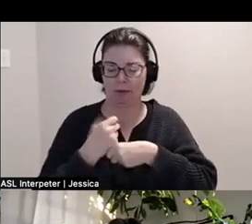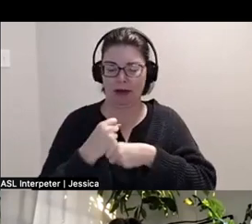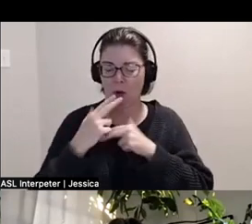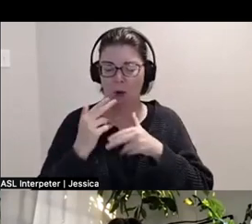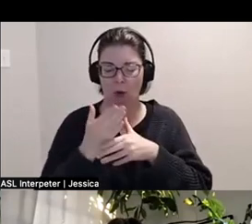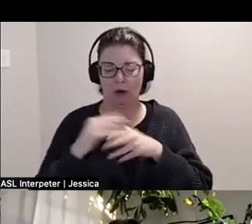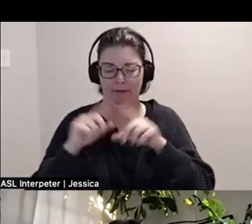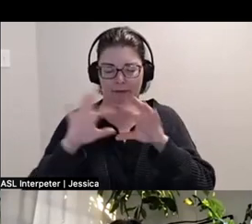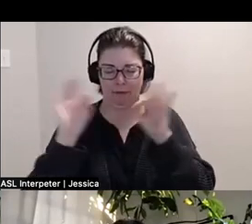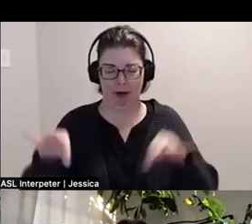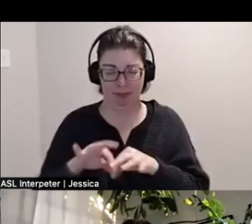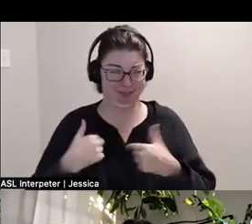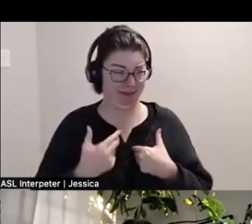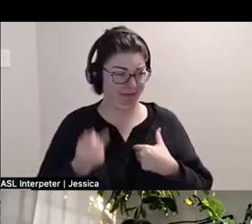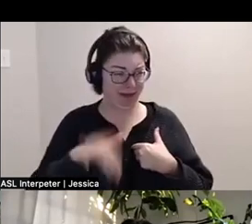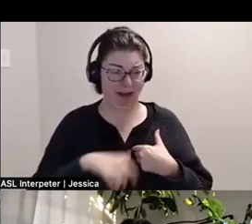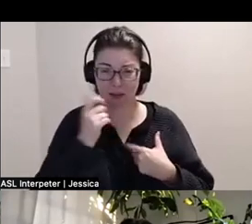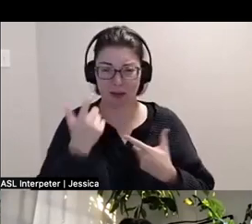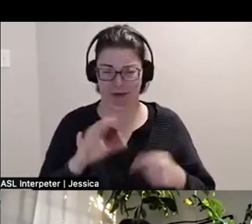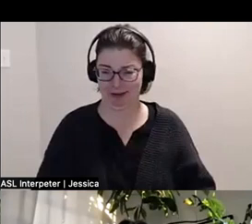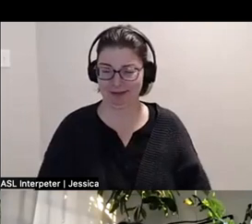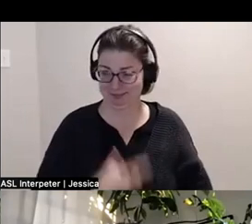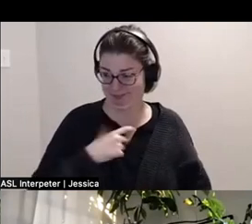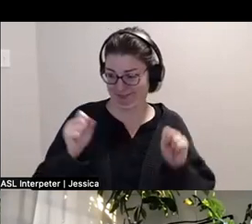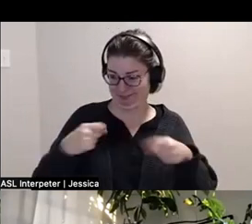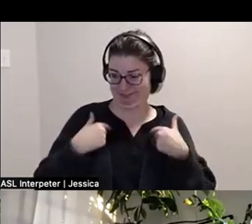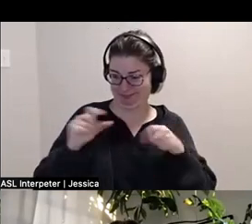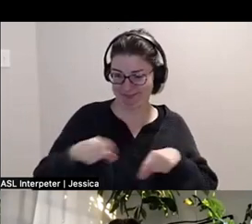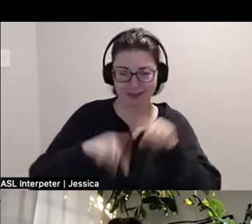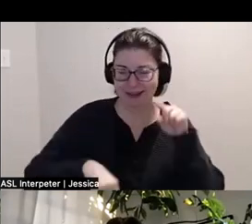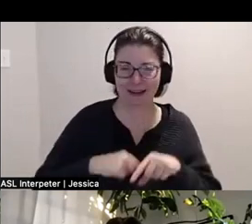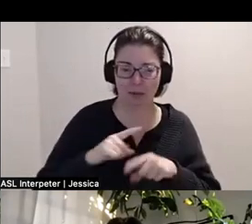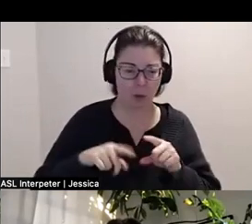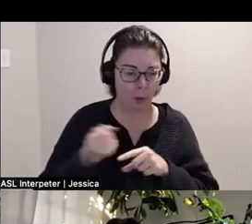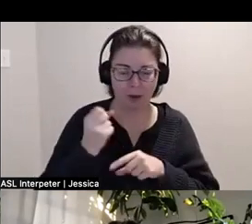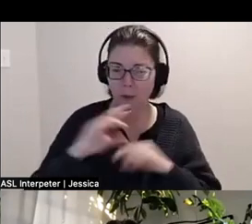Like I don't have the capacity. Like I'm not holding any of that shit, I'm not doing any measuring.